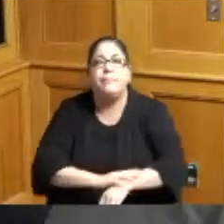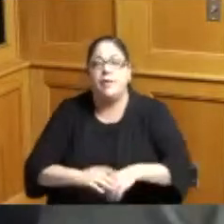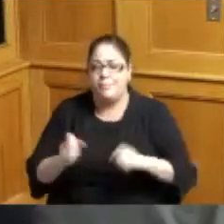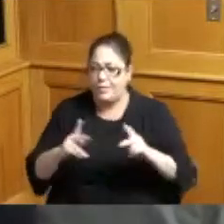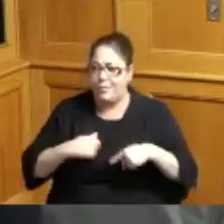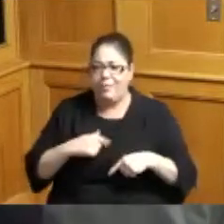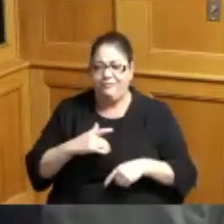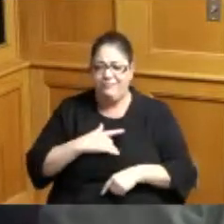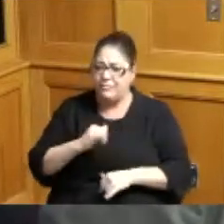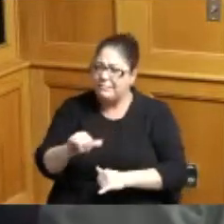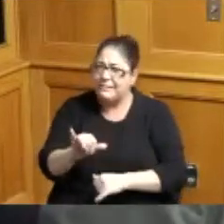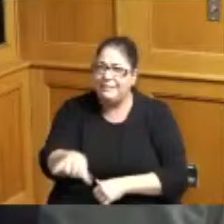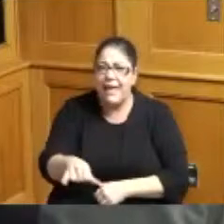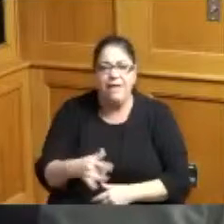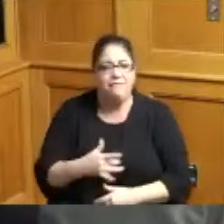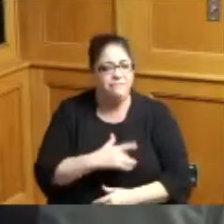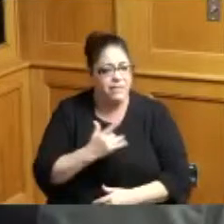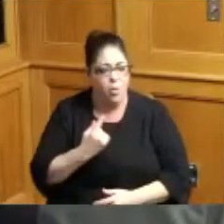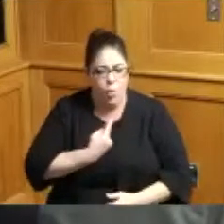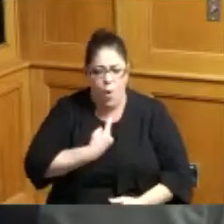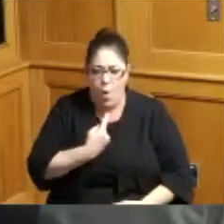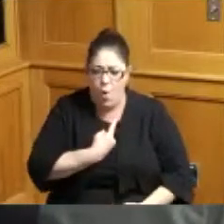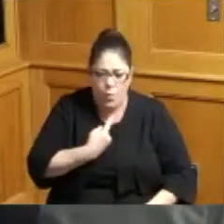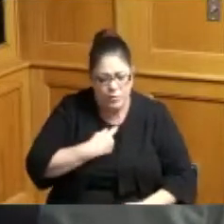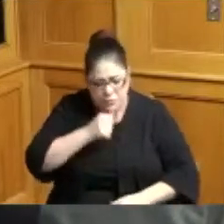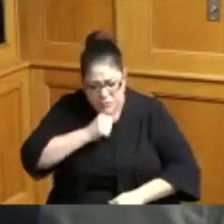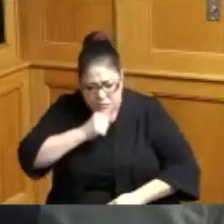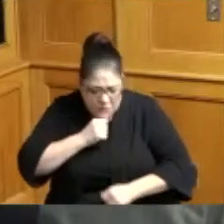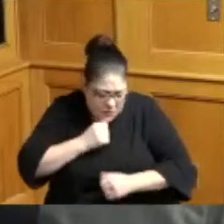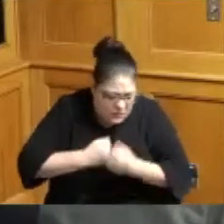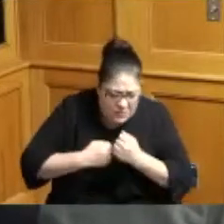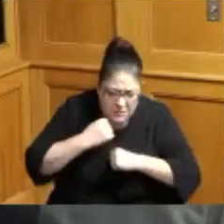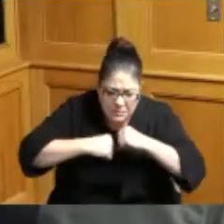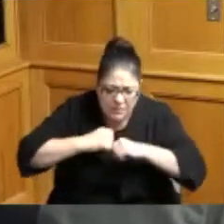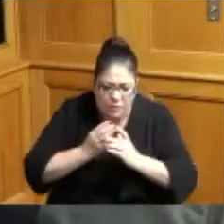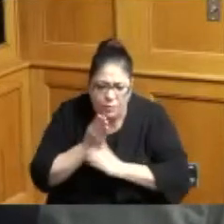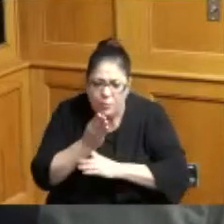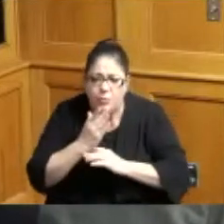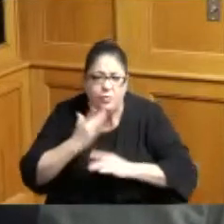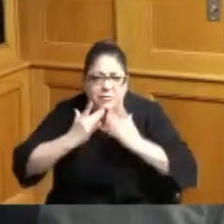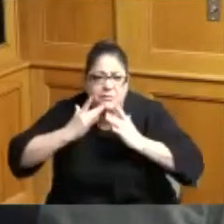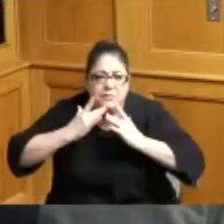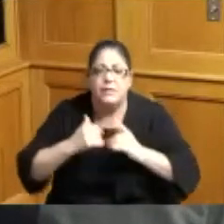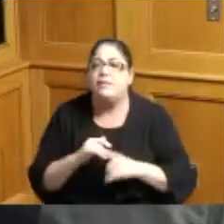here to tell you as Hamilton County you're not alone in it through our kinship Care Program